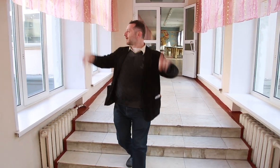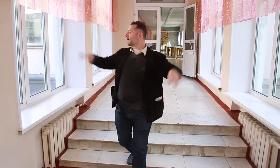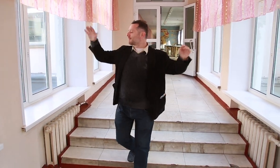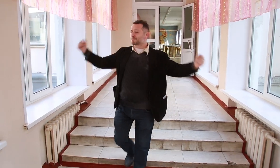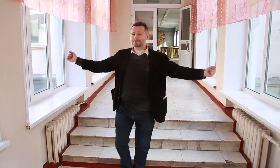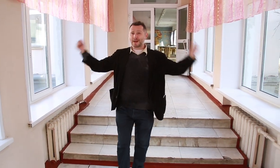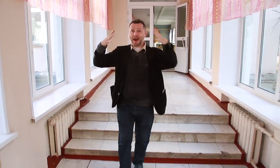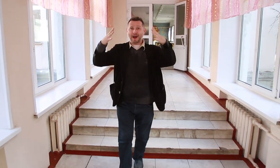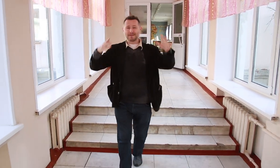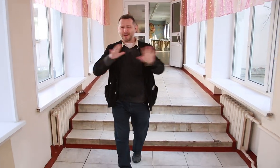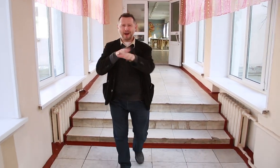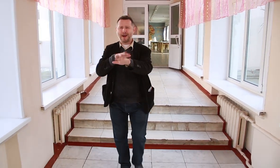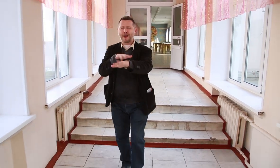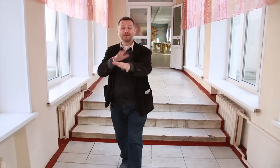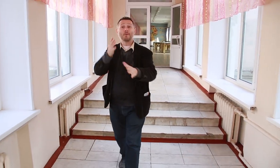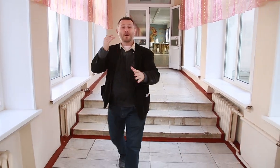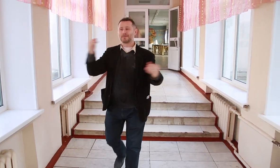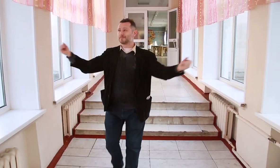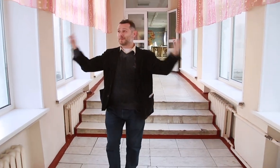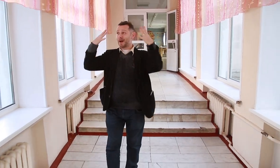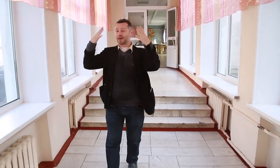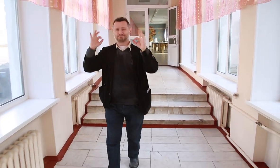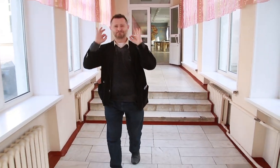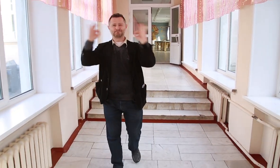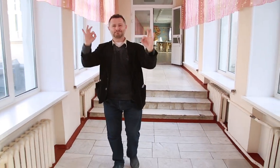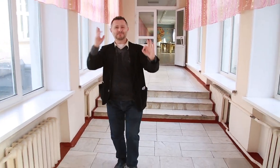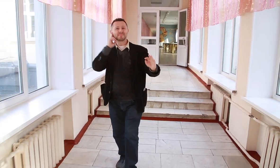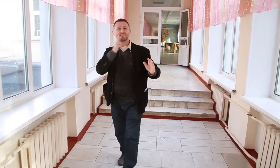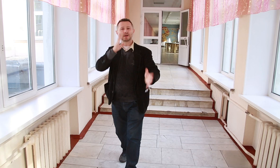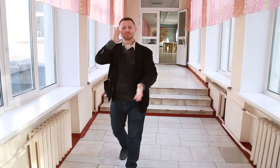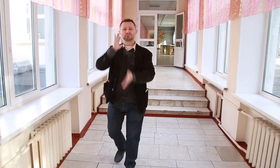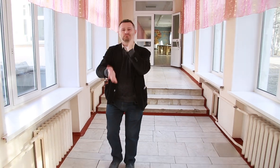and had many professional actors, then after the